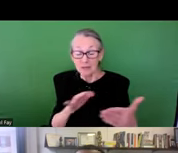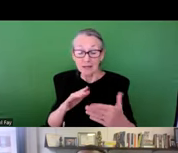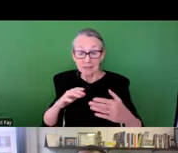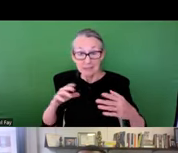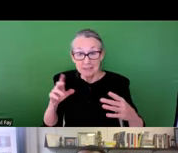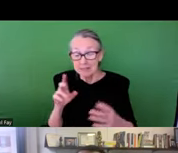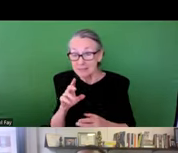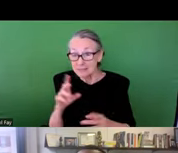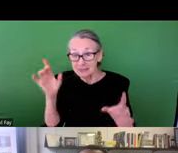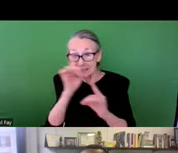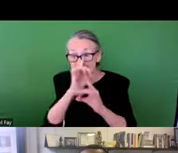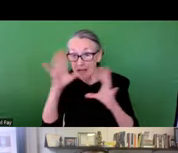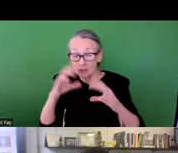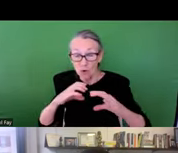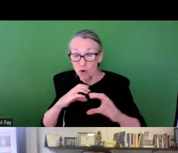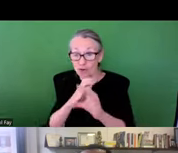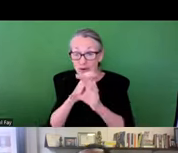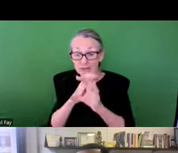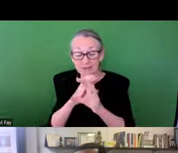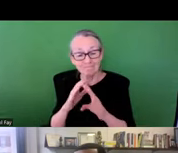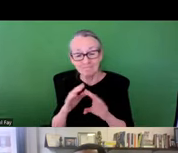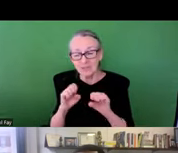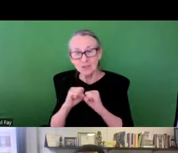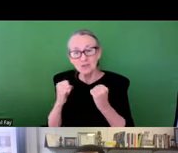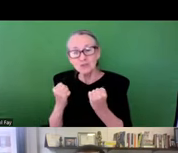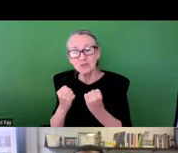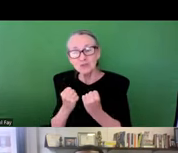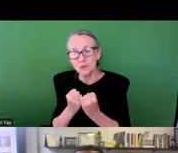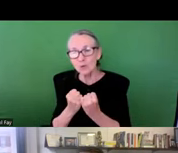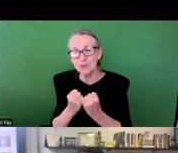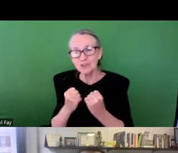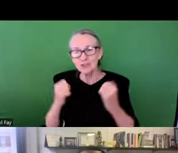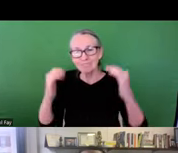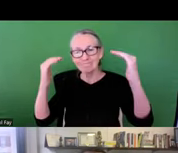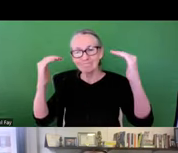, for anybody that studies disasters or crises of any kind